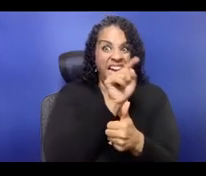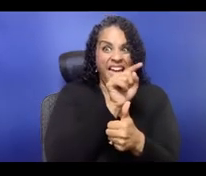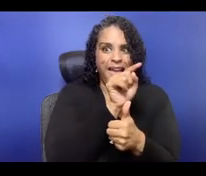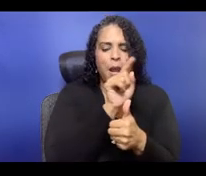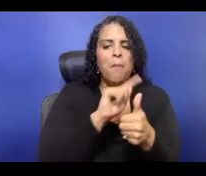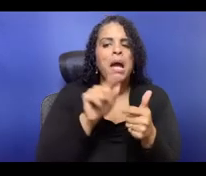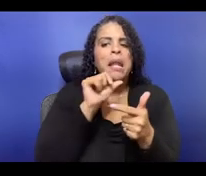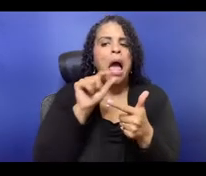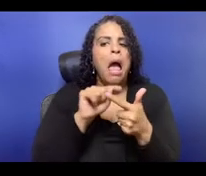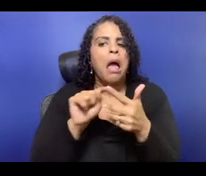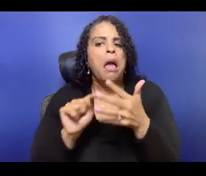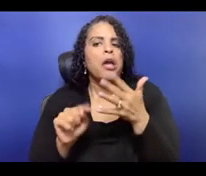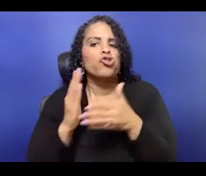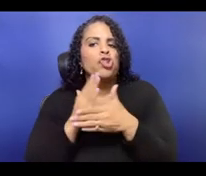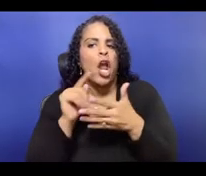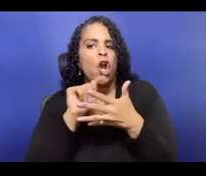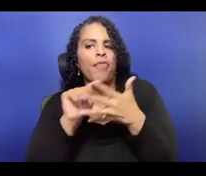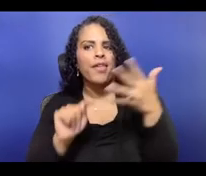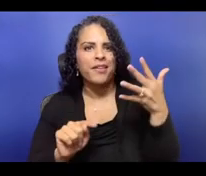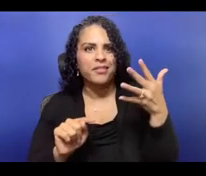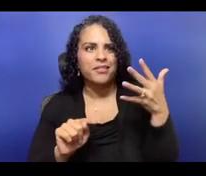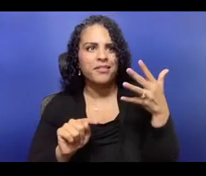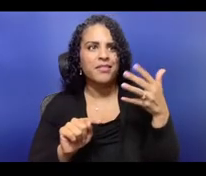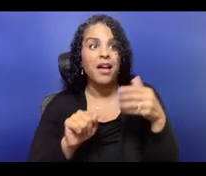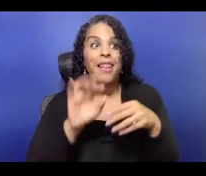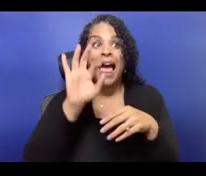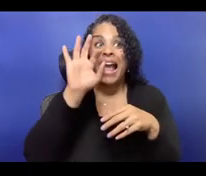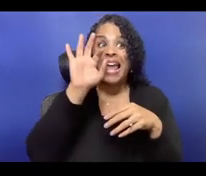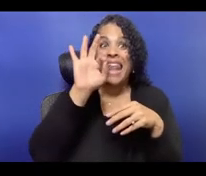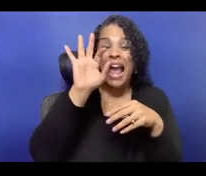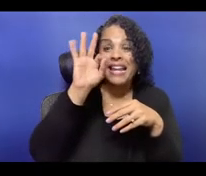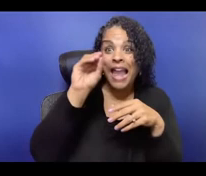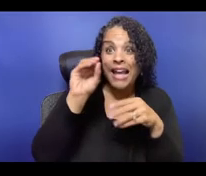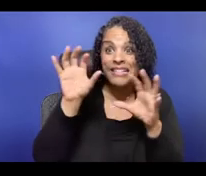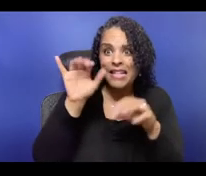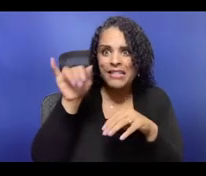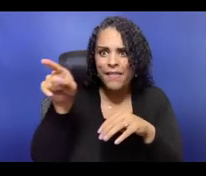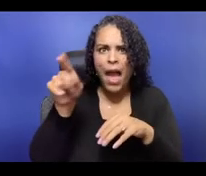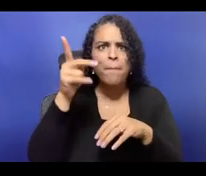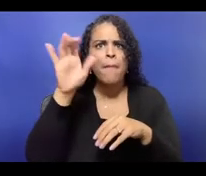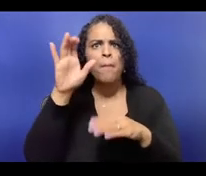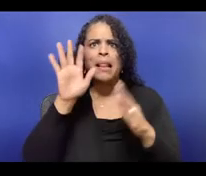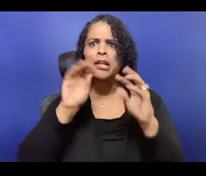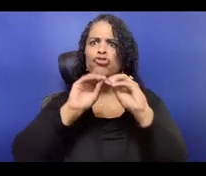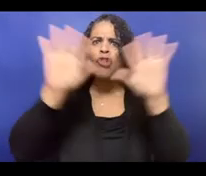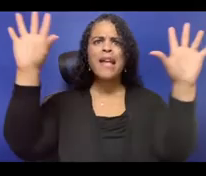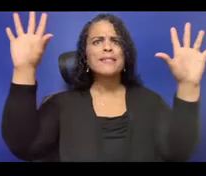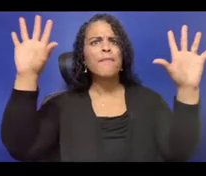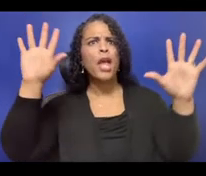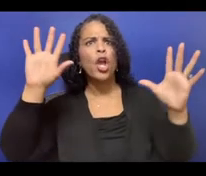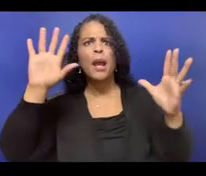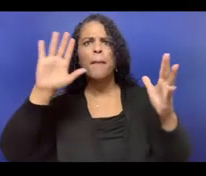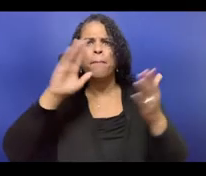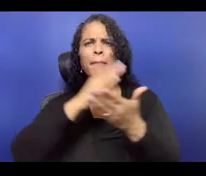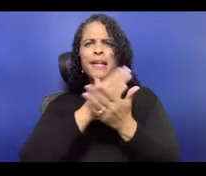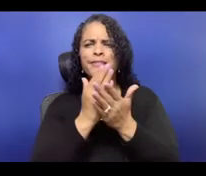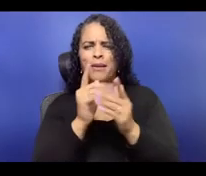I know one of the places that I come from this as a producer is that with the artists that I work with, it's really important to start from a place